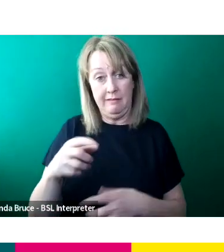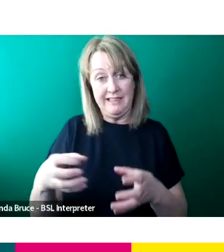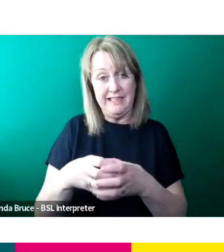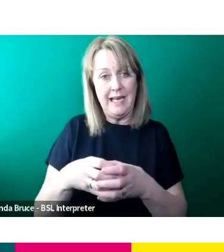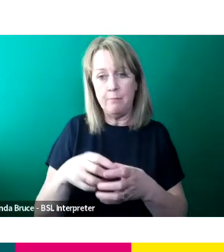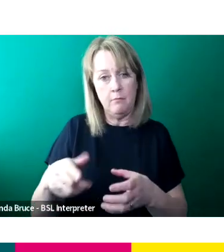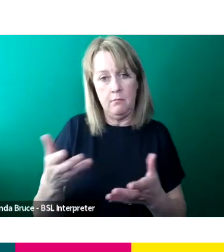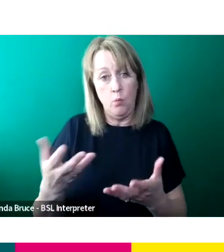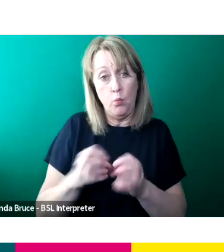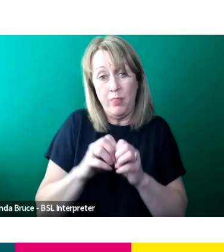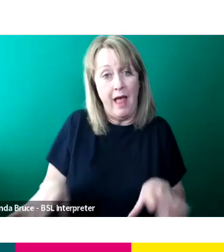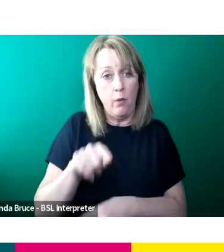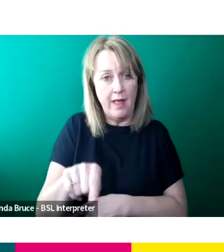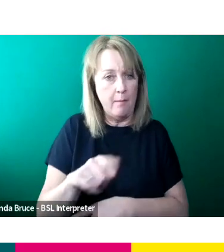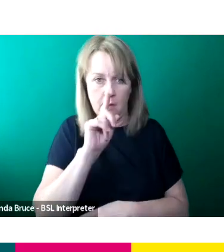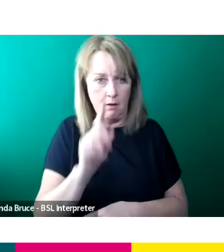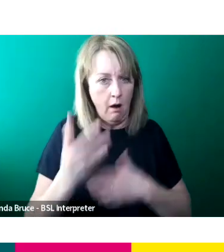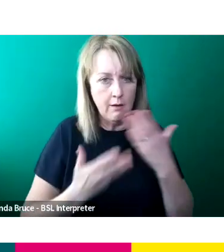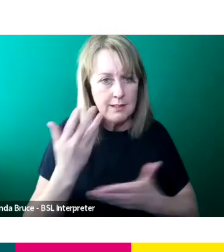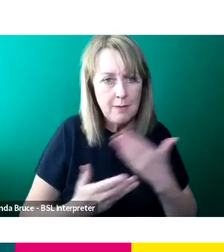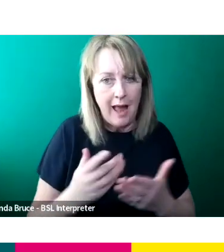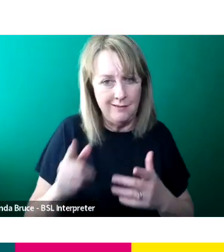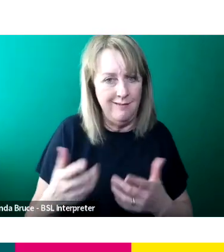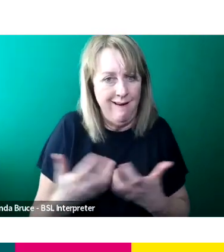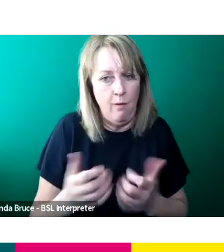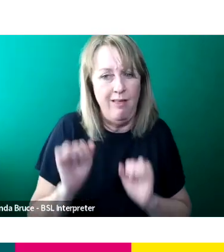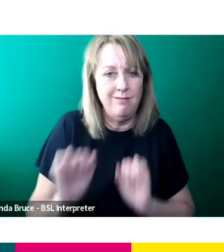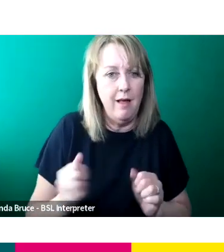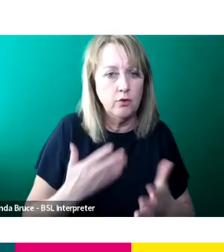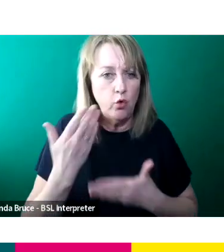able to tell the story and the way that they told it and the way that we marketed the show